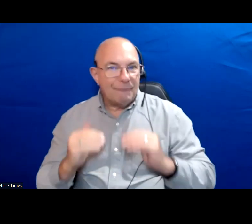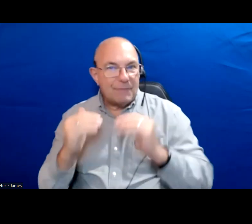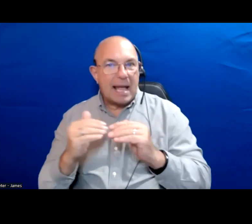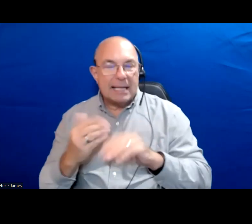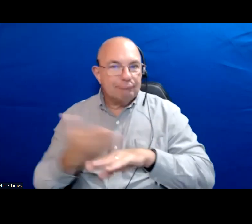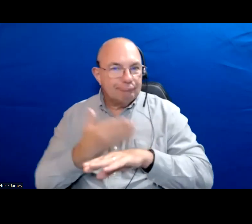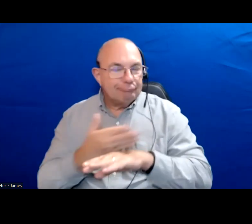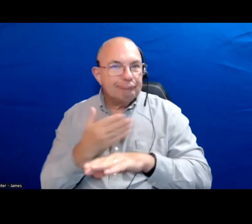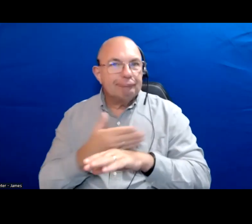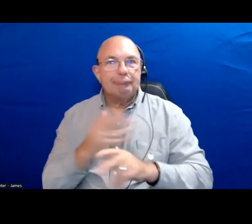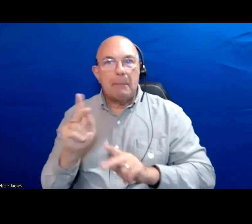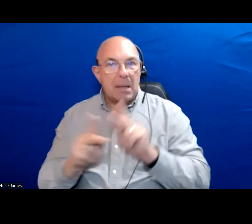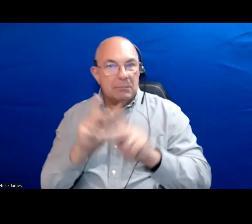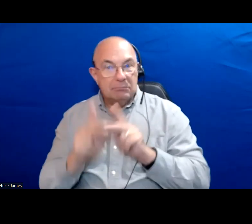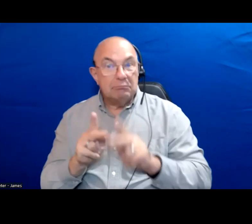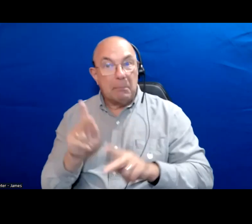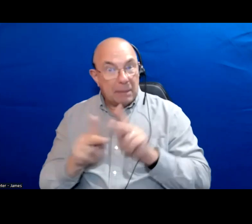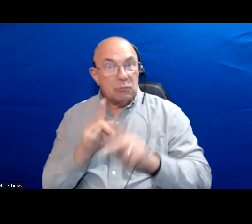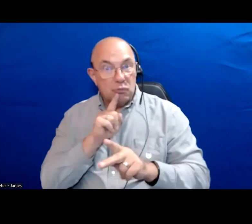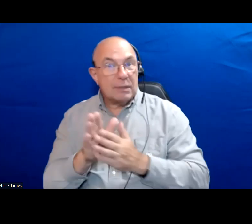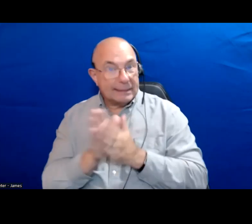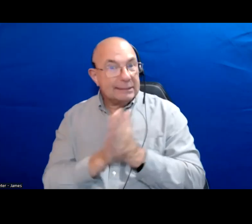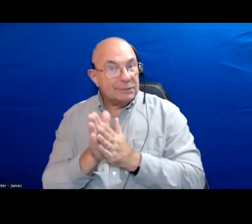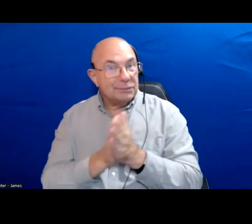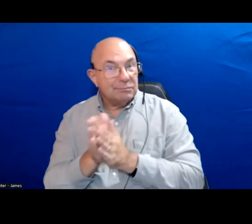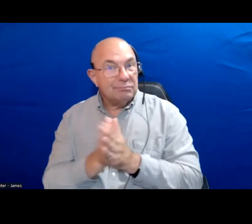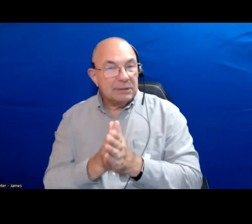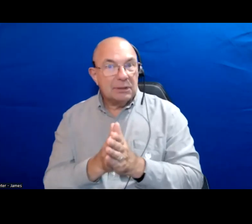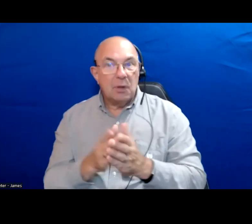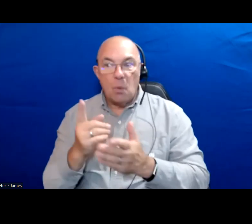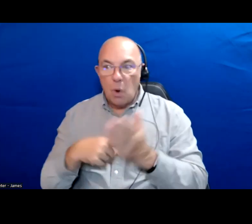I think people are actually really interested in what goes on in the city.